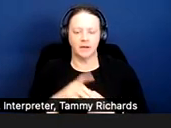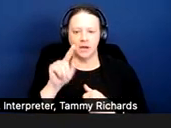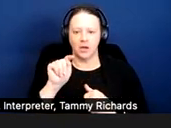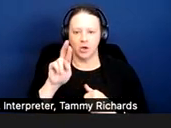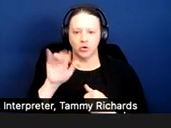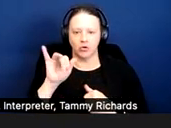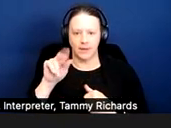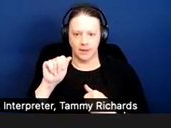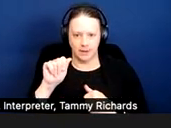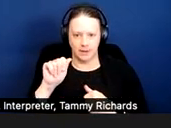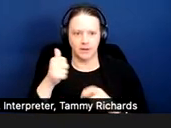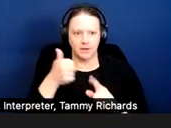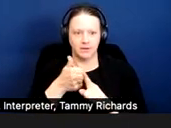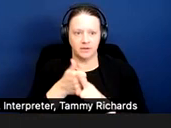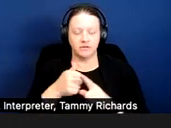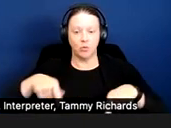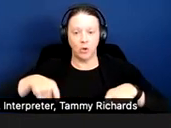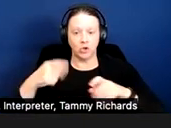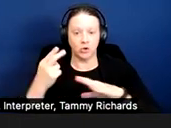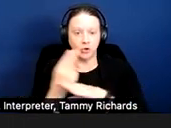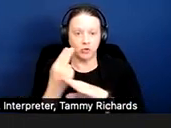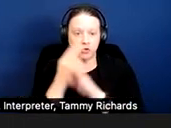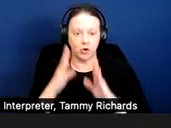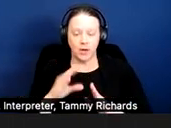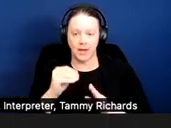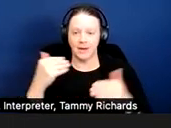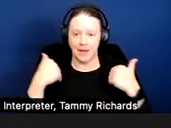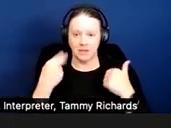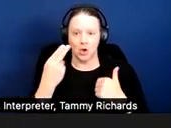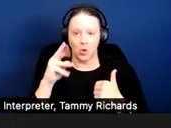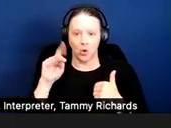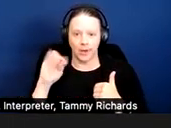Trina is a wheelchair user and has a hoarding disorder.